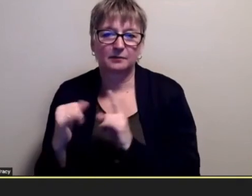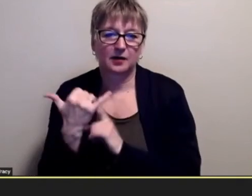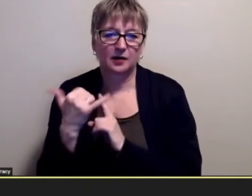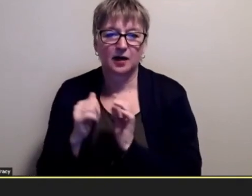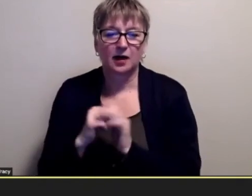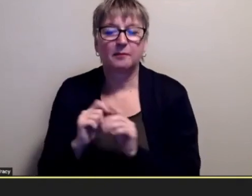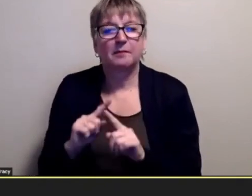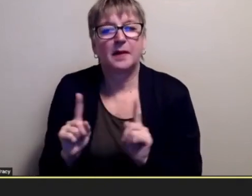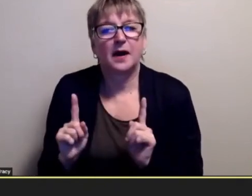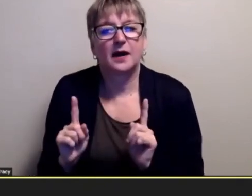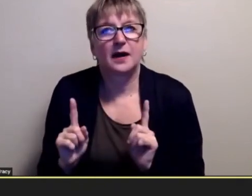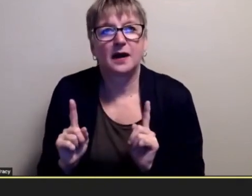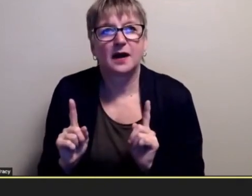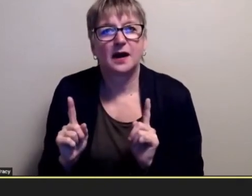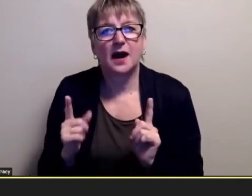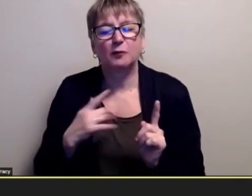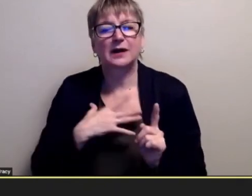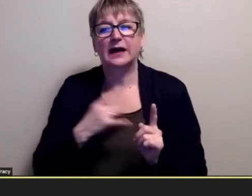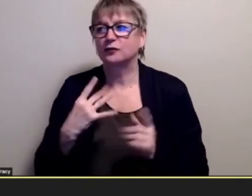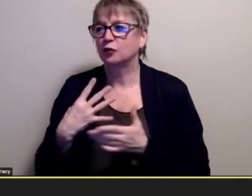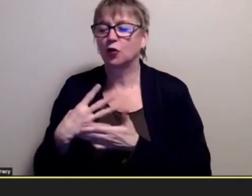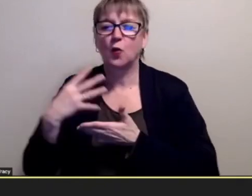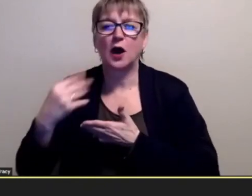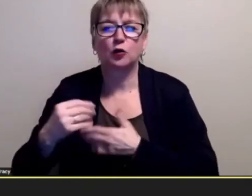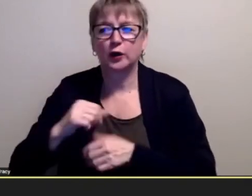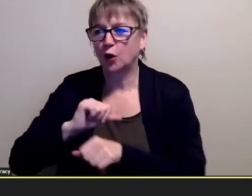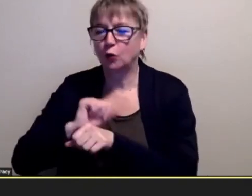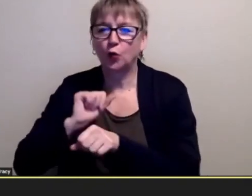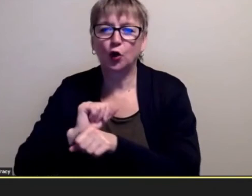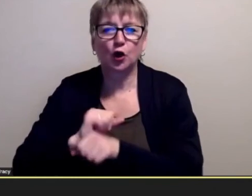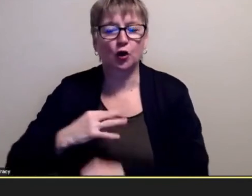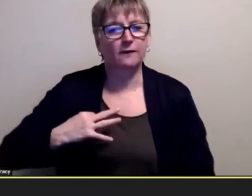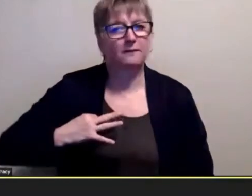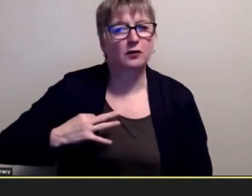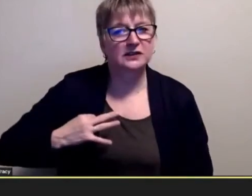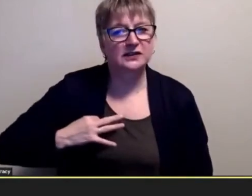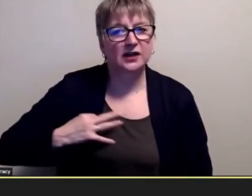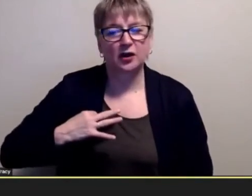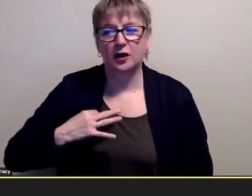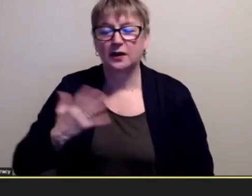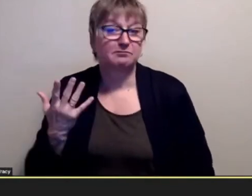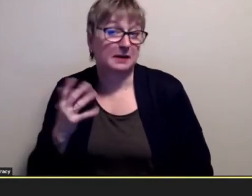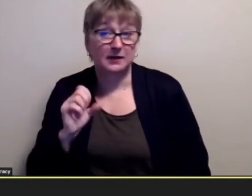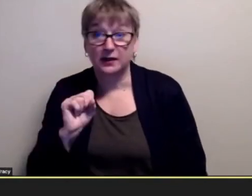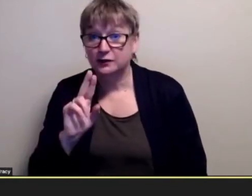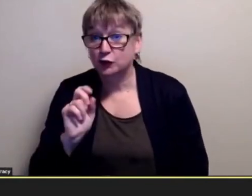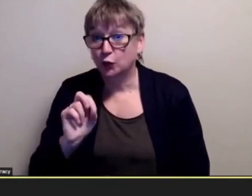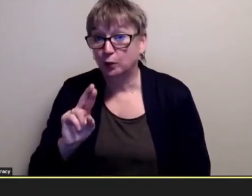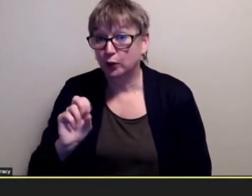out to work to volunteer whether it was superstore uh that vm restaurant at